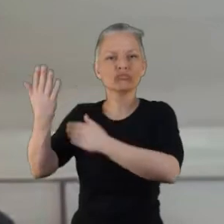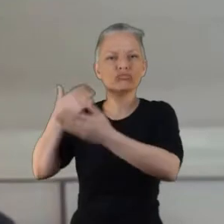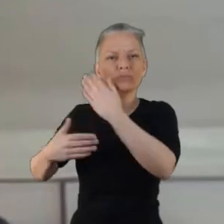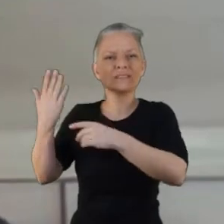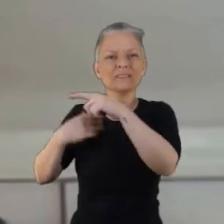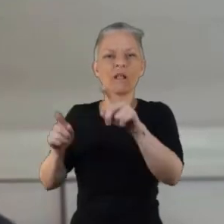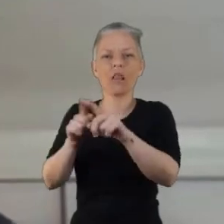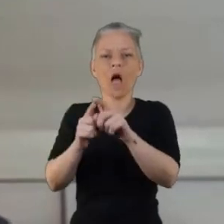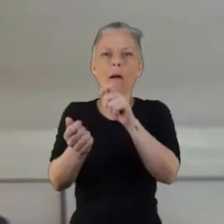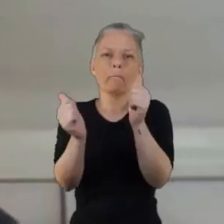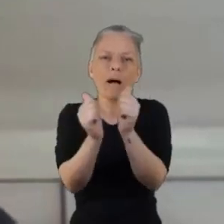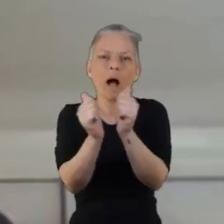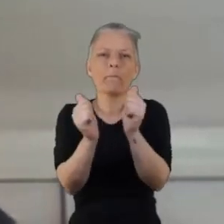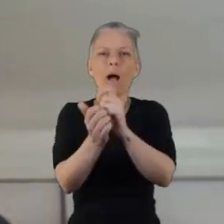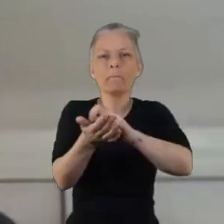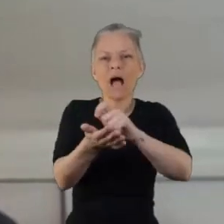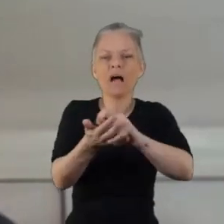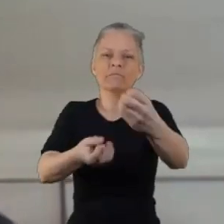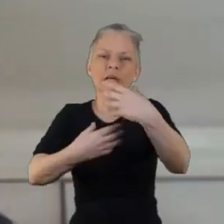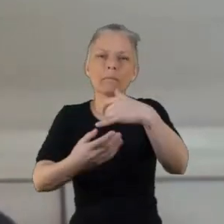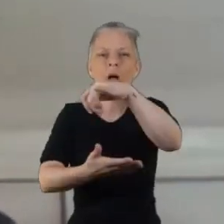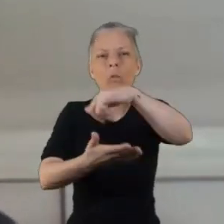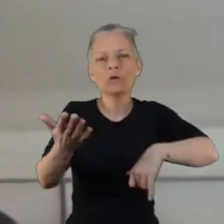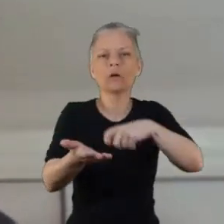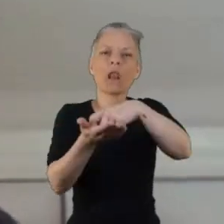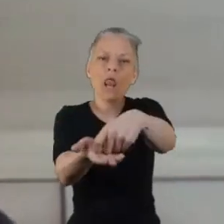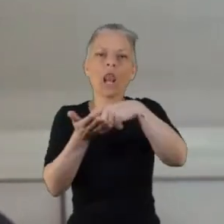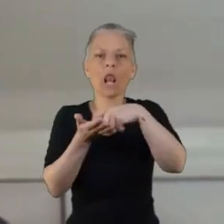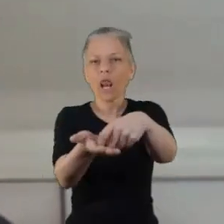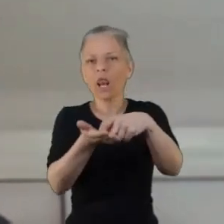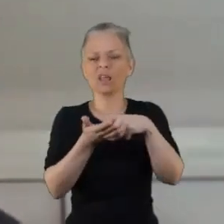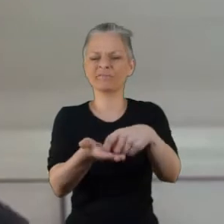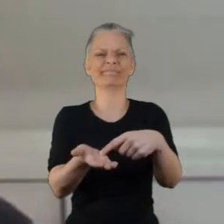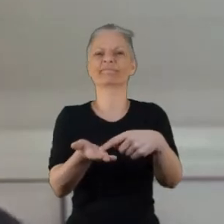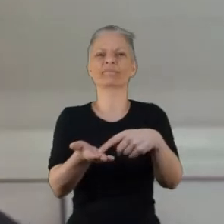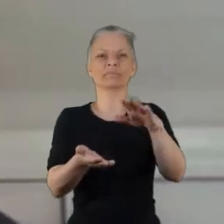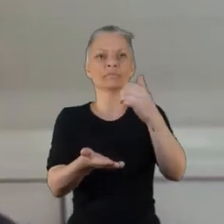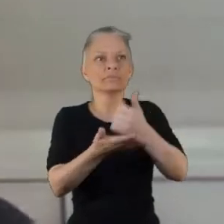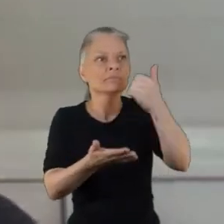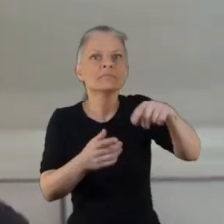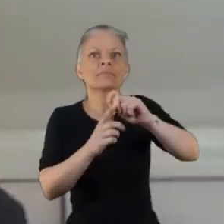What's been fantastic about this project has been there's been discussion, there's been engagement.